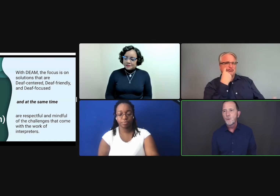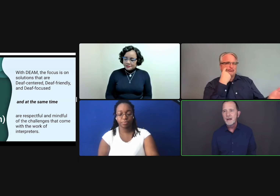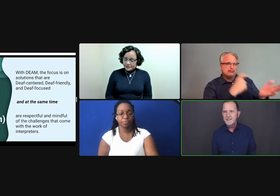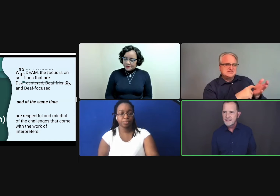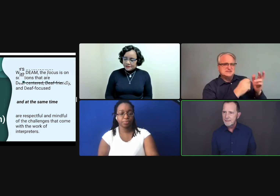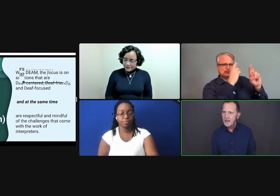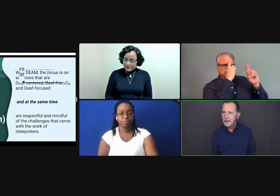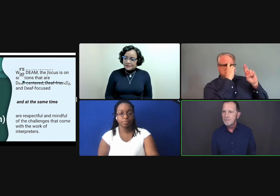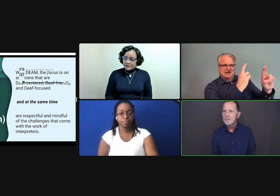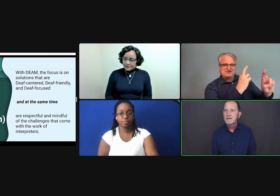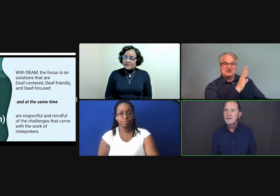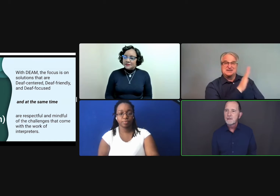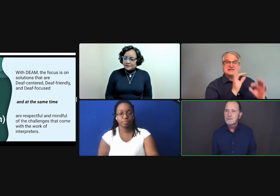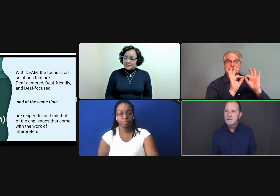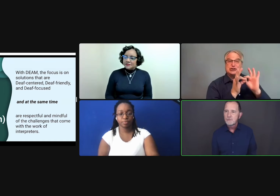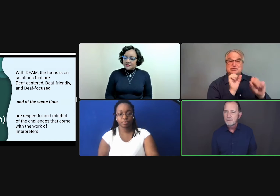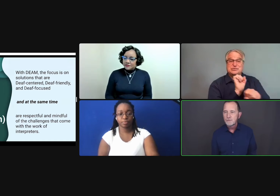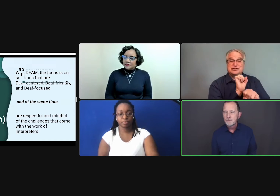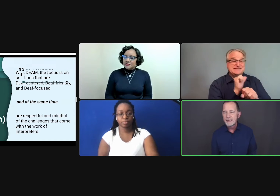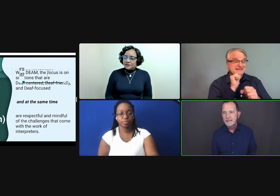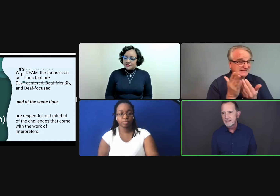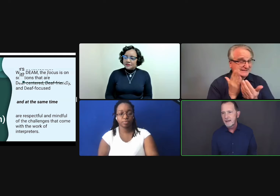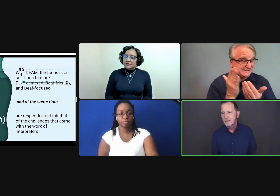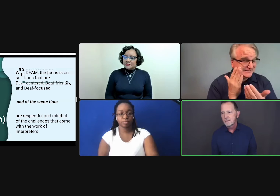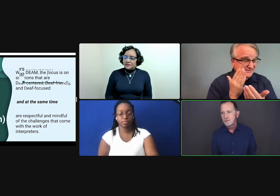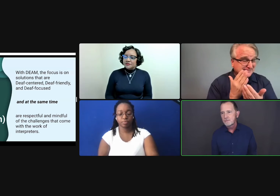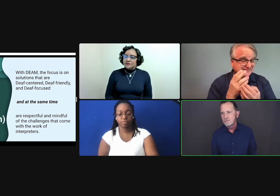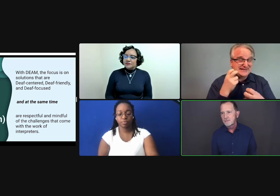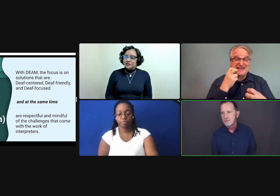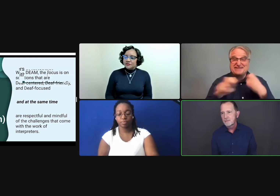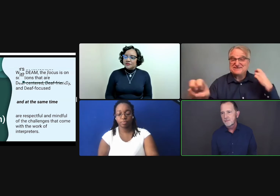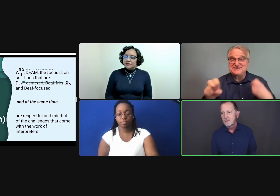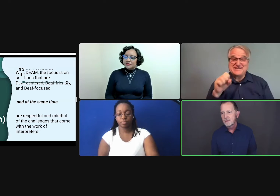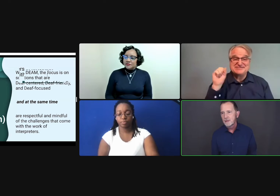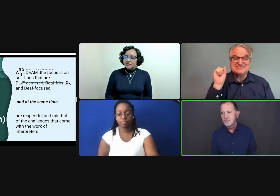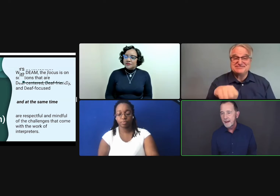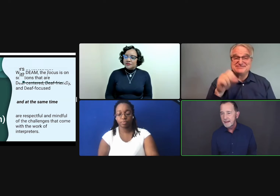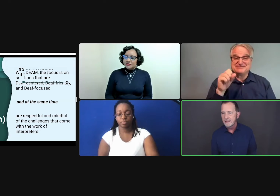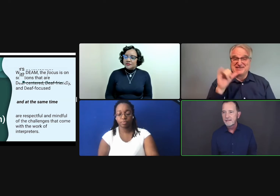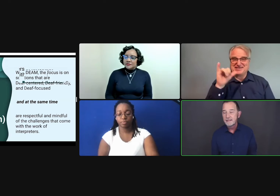while at the same time recognizing and respecting